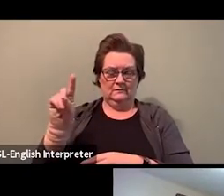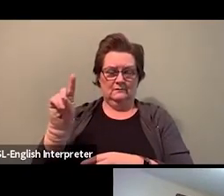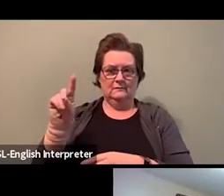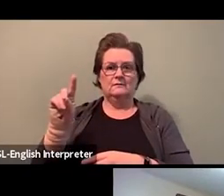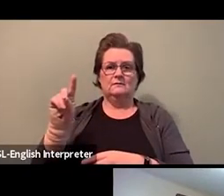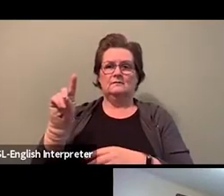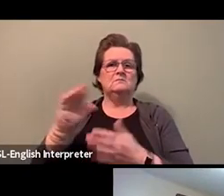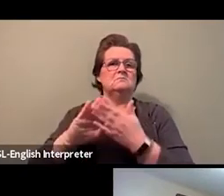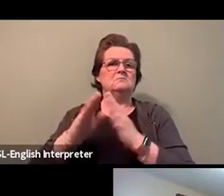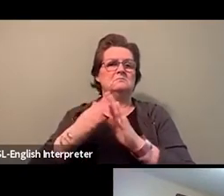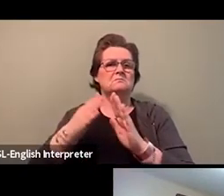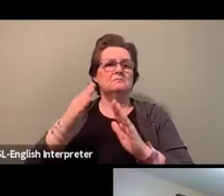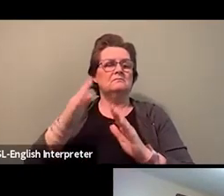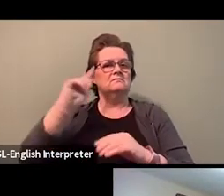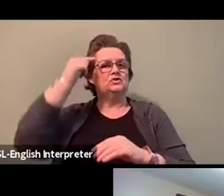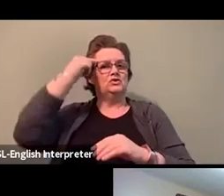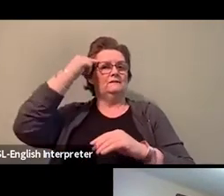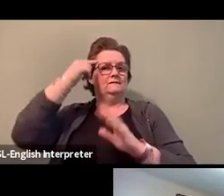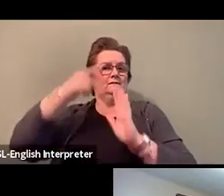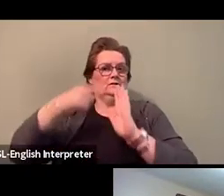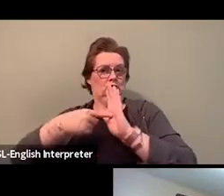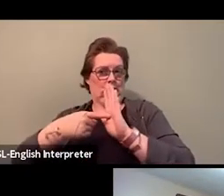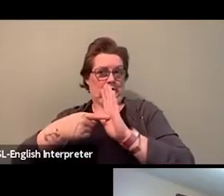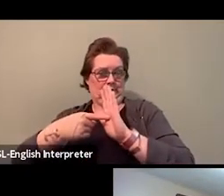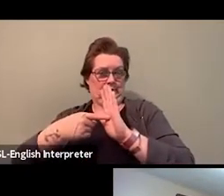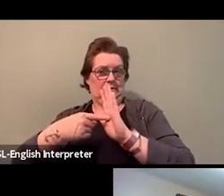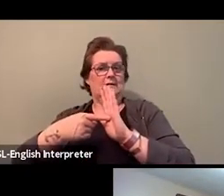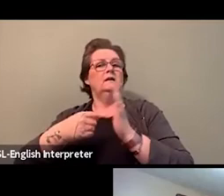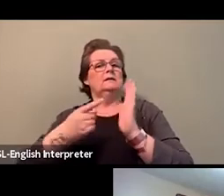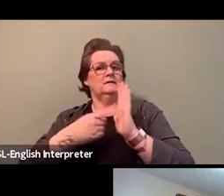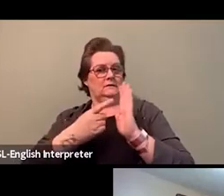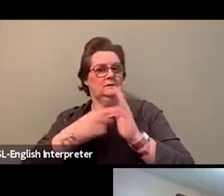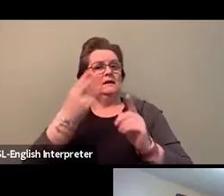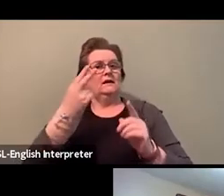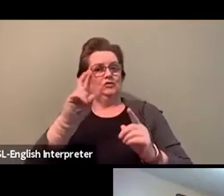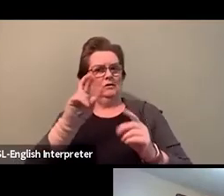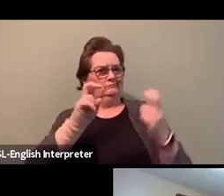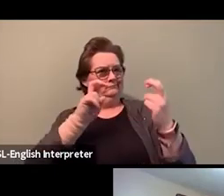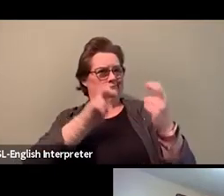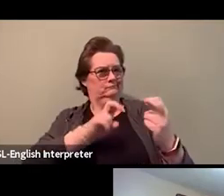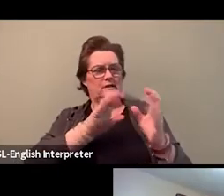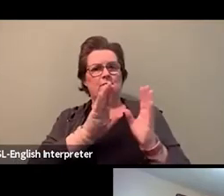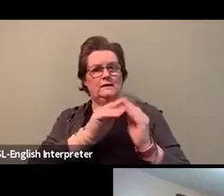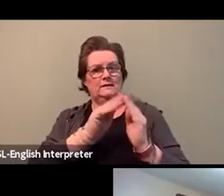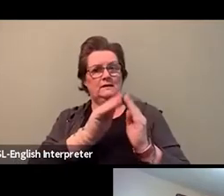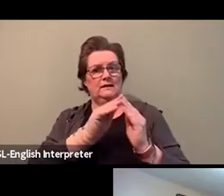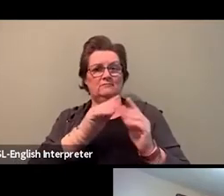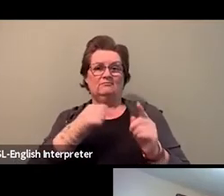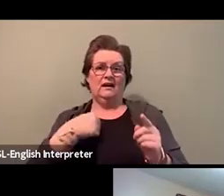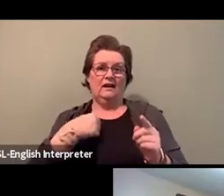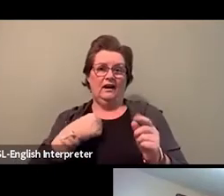with human resources, I raised that in terms of the employment equity,